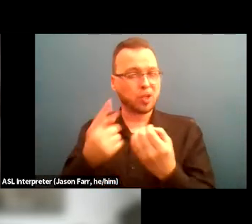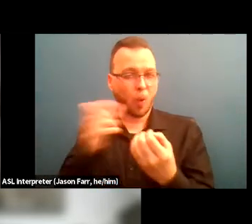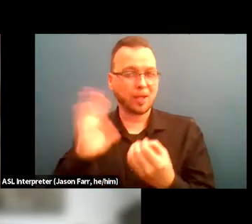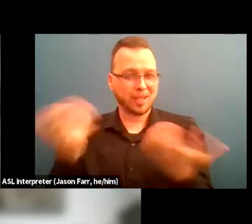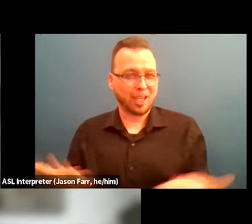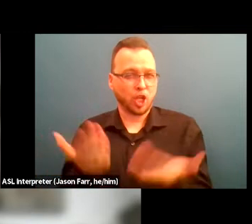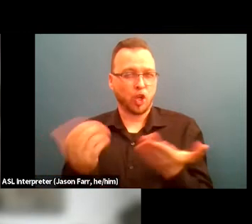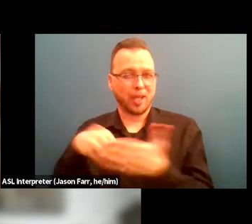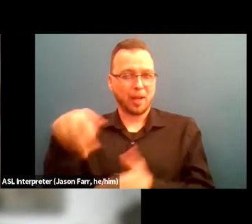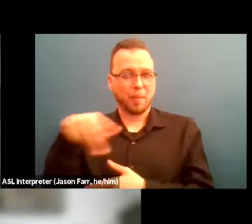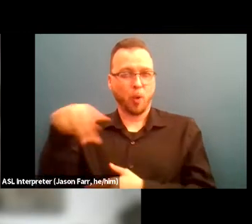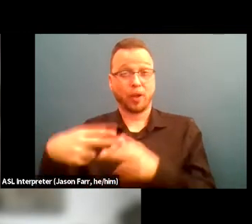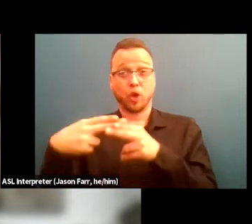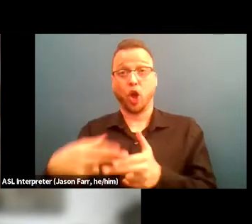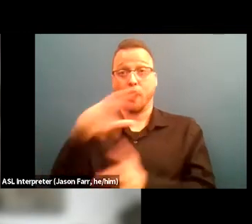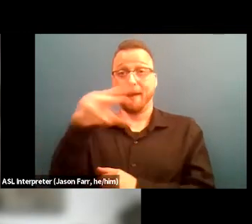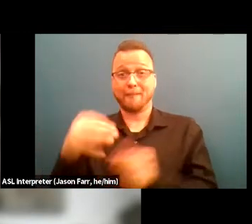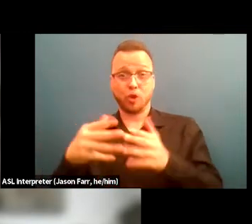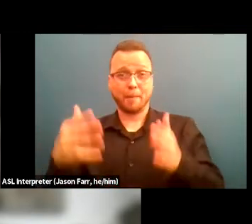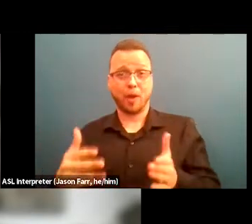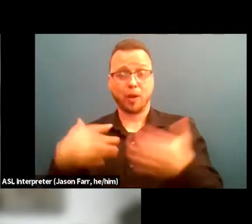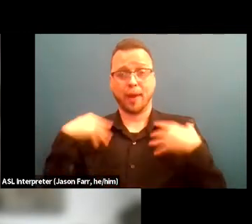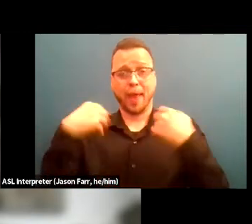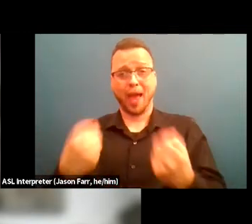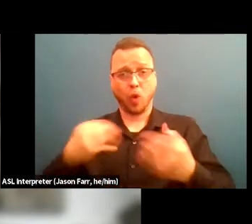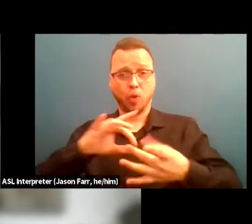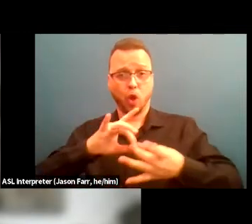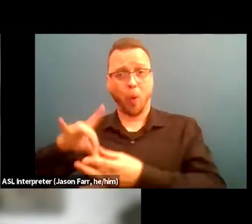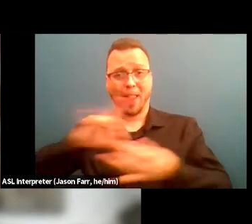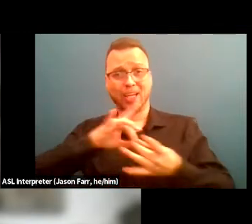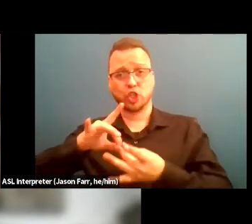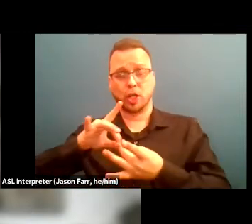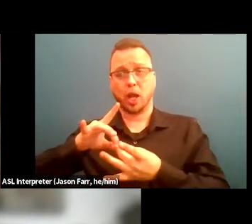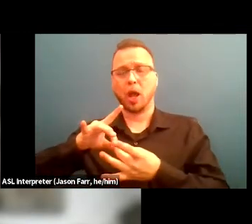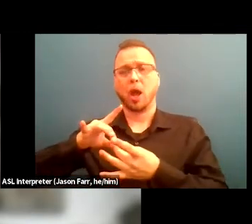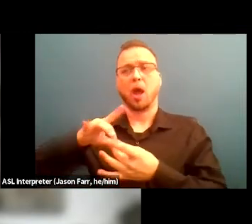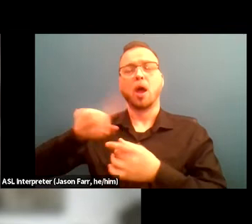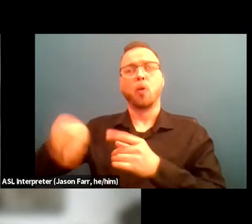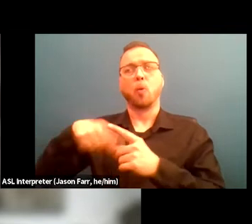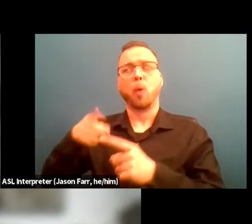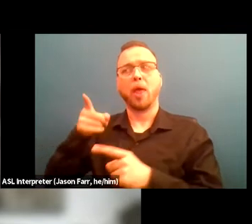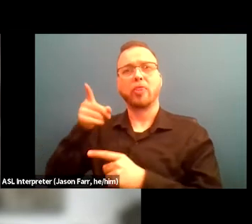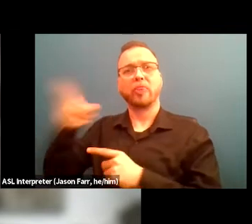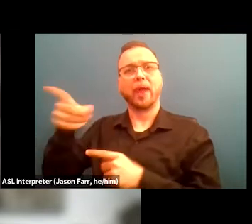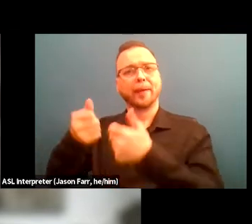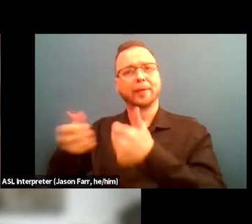It was called the African American Health Coalition. We inherited that when the executive director decided